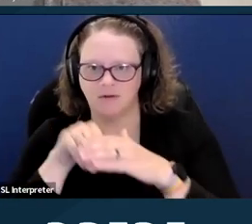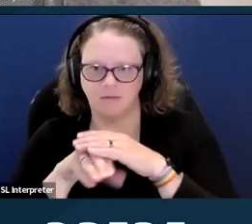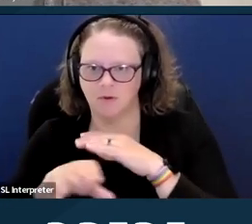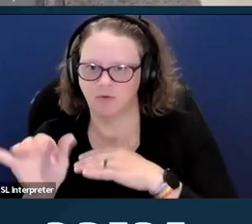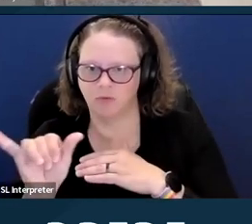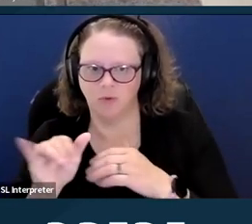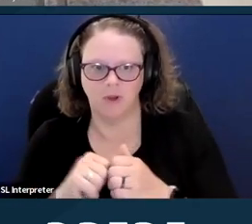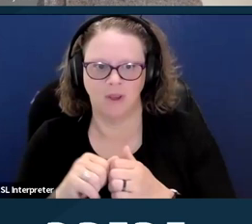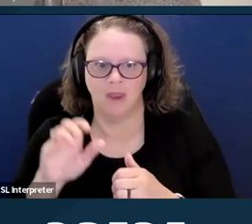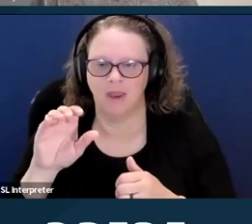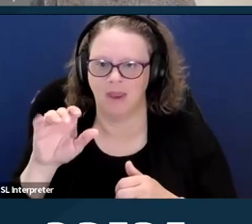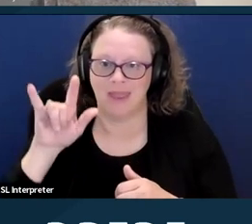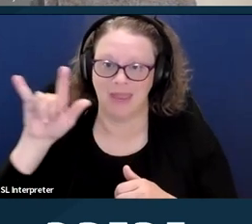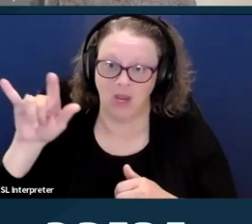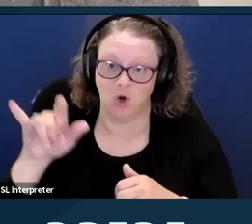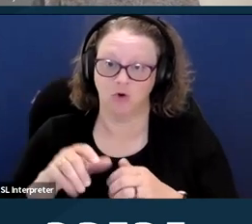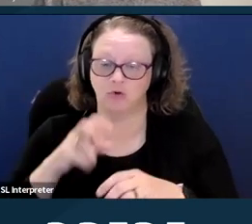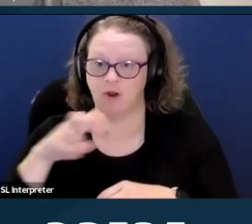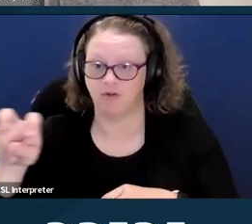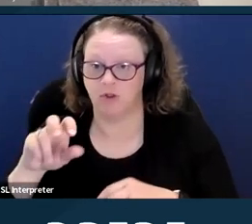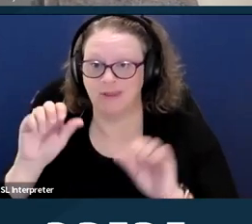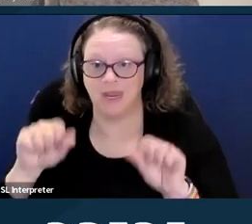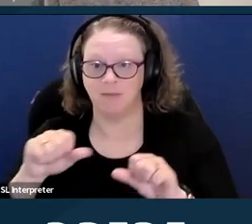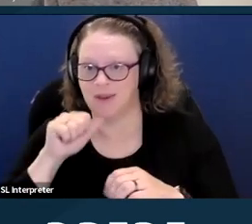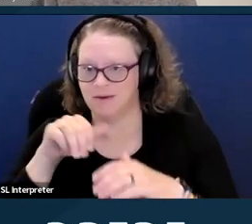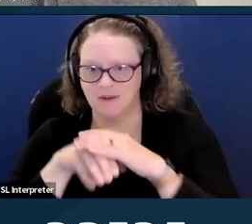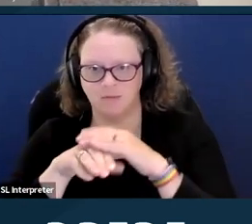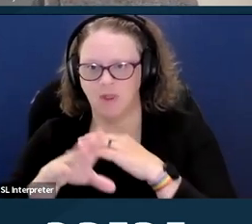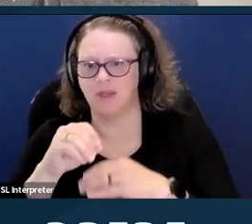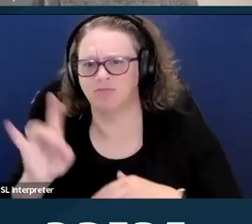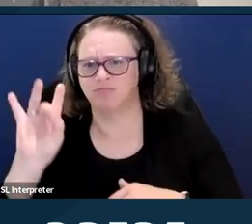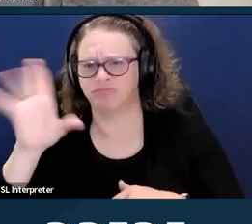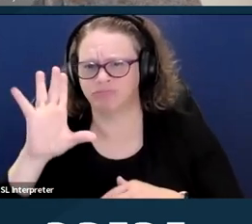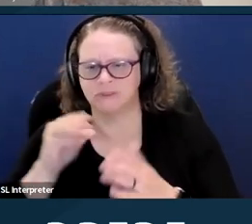and very expensive. And all of these barriers compound